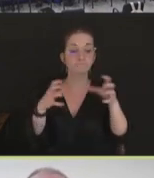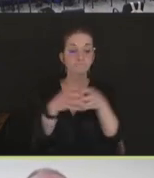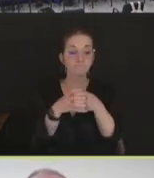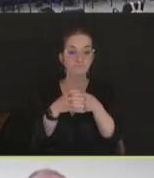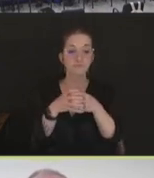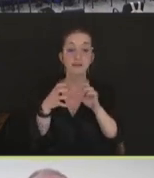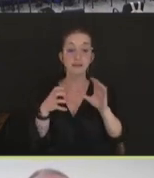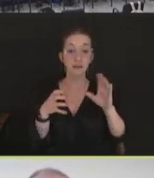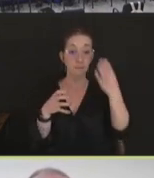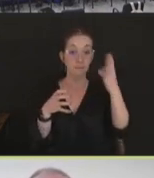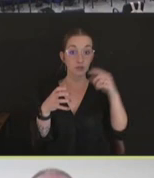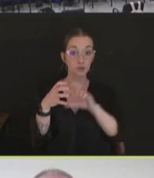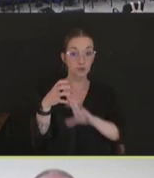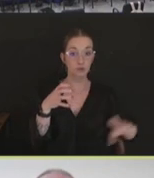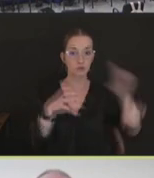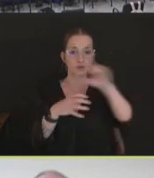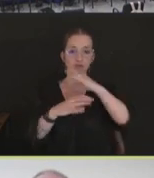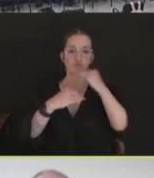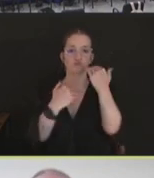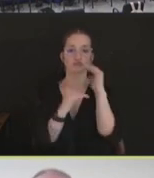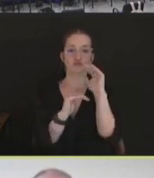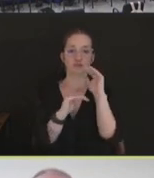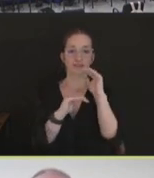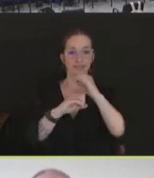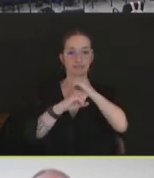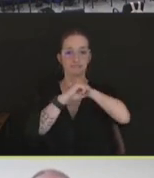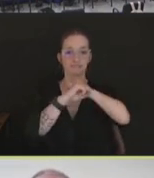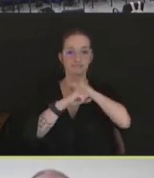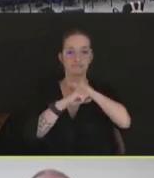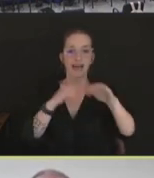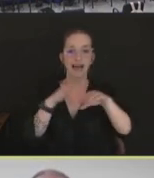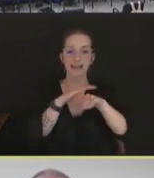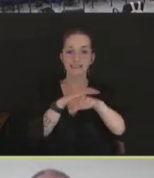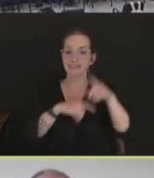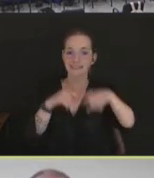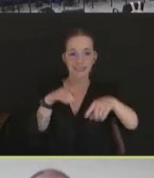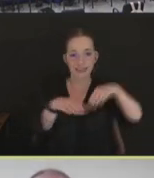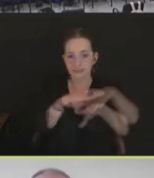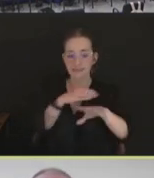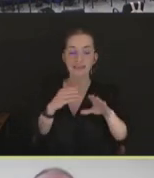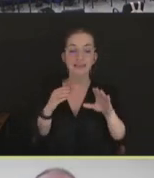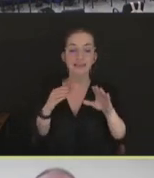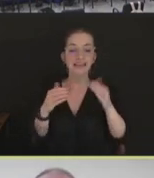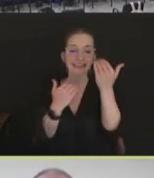and outside that zone there, so we don't move any -- we try to limit the amount of fomites,